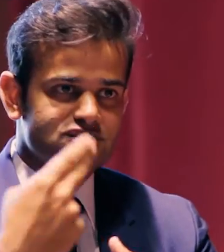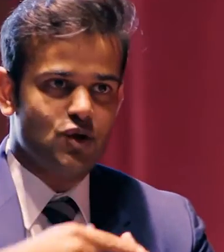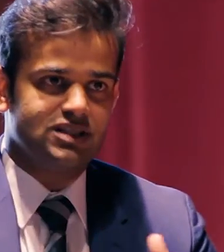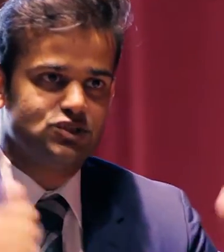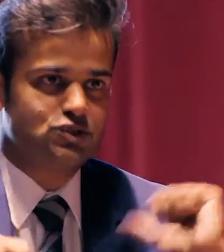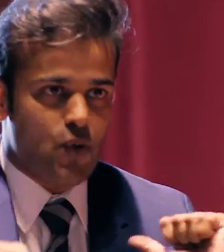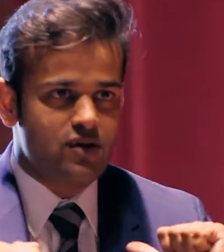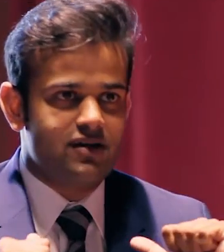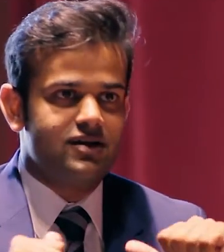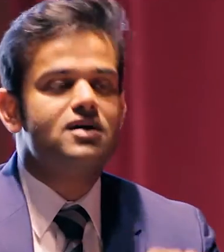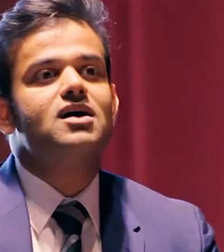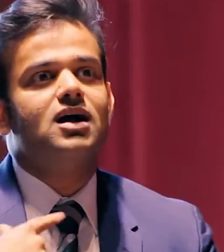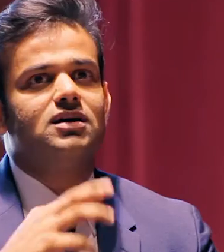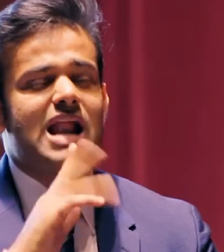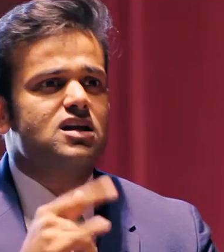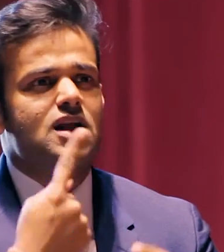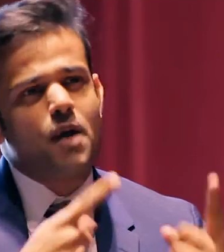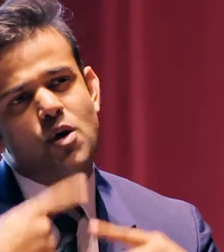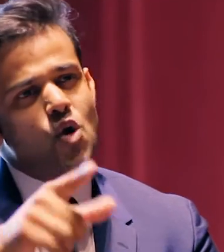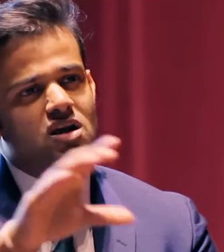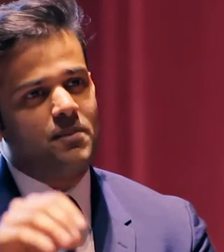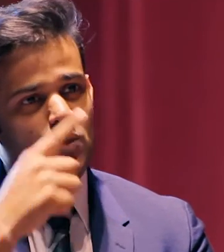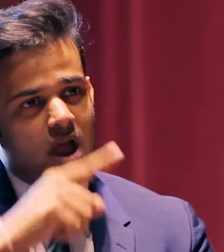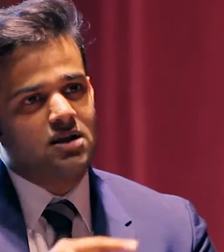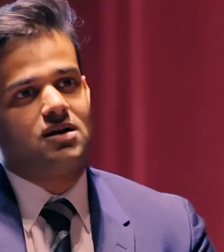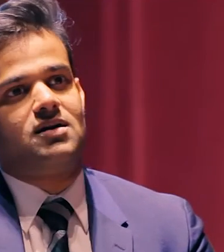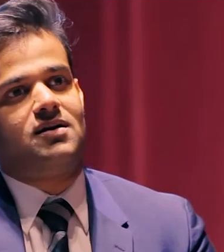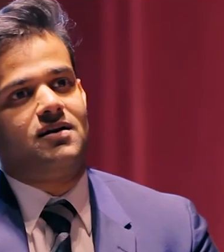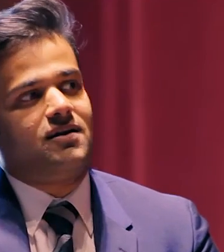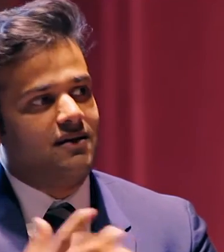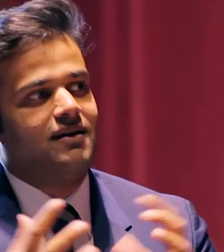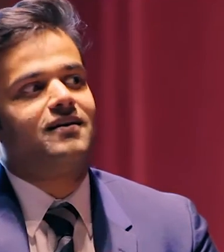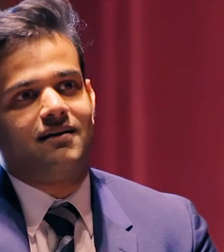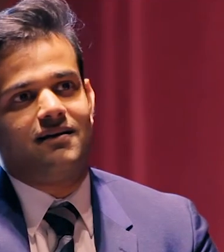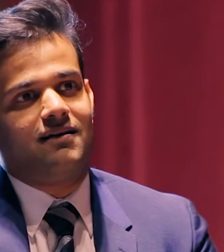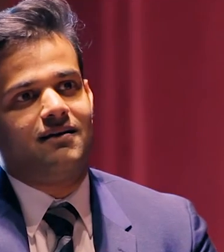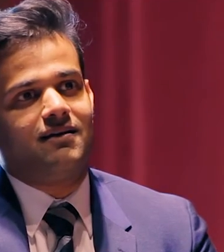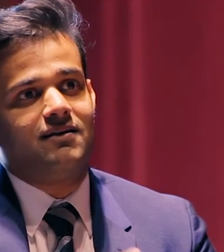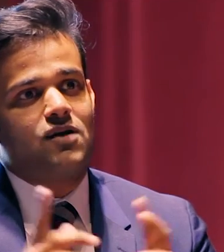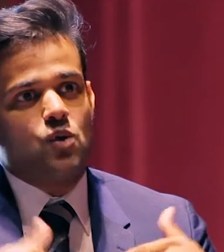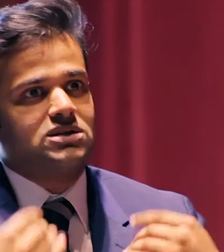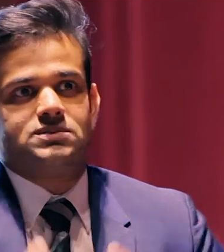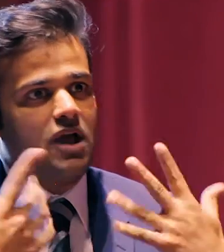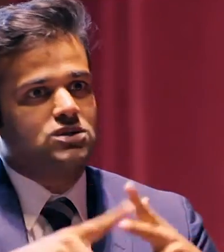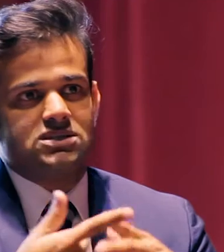Thank you again, Mark, for coming to our show. So, tell me about your company, do you mind elaborating on what you do?